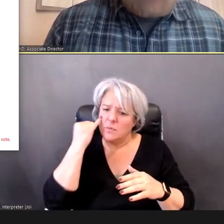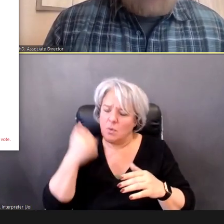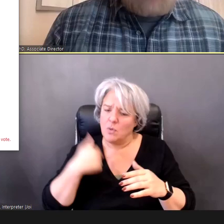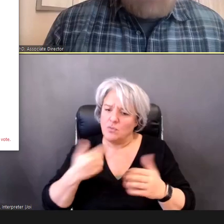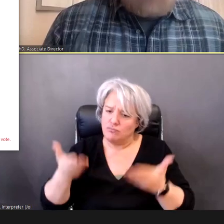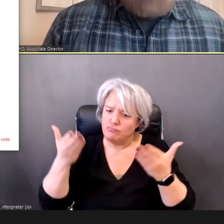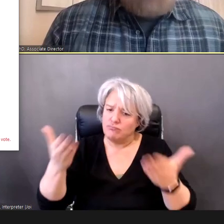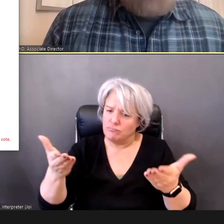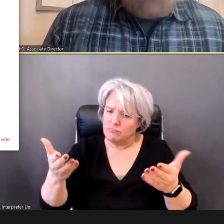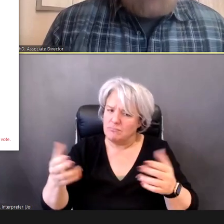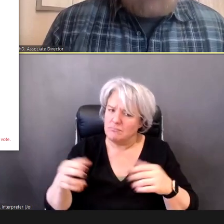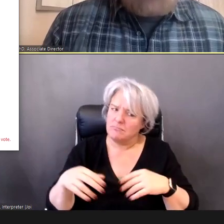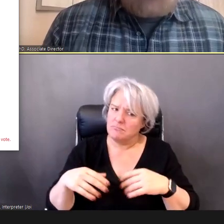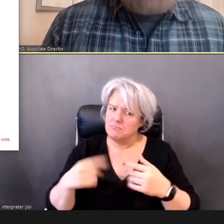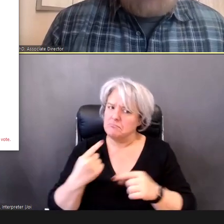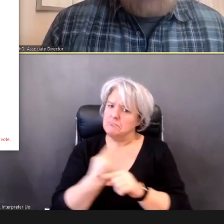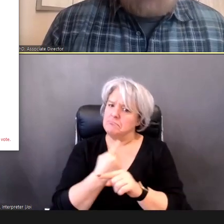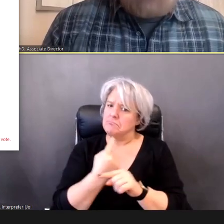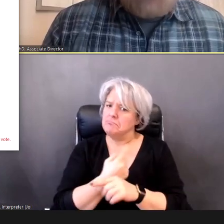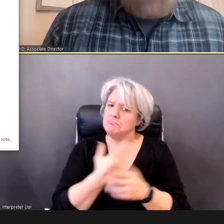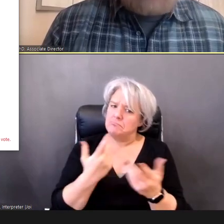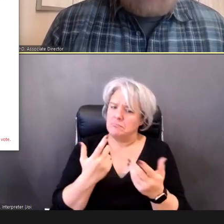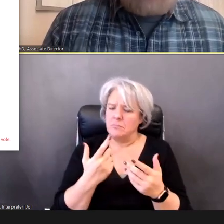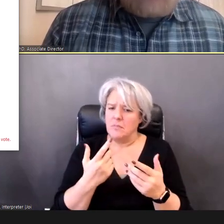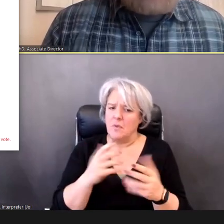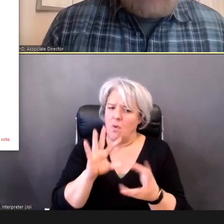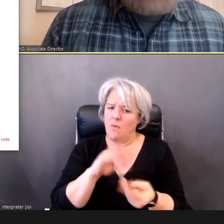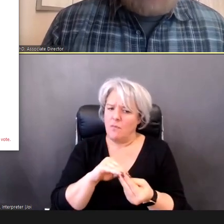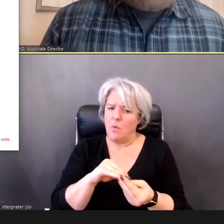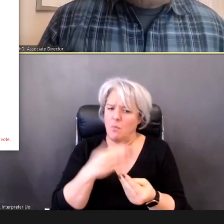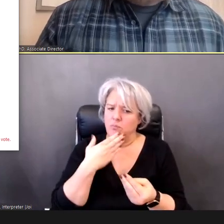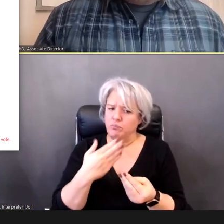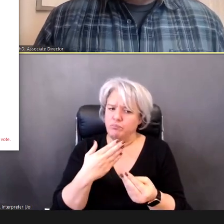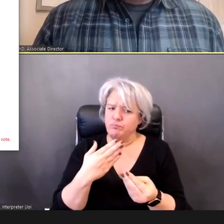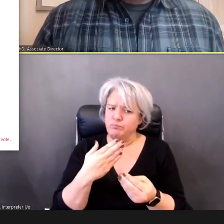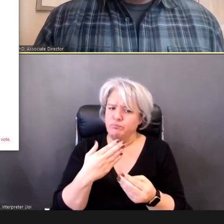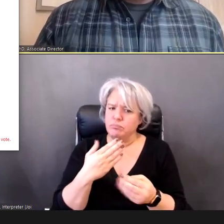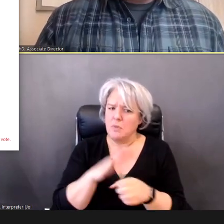you have had decent enough success, that you would make a